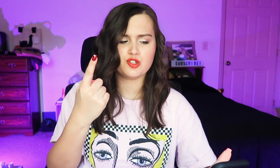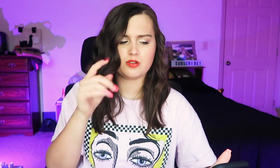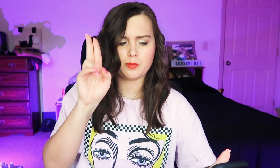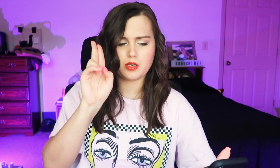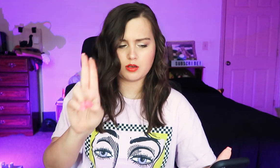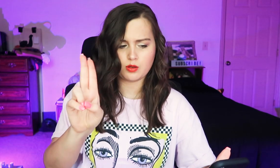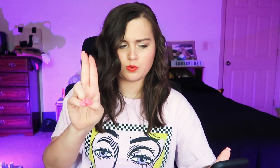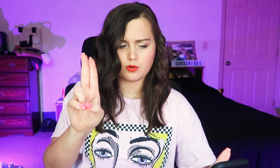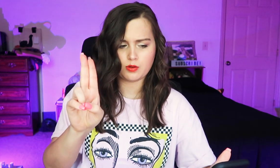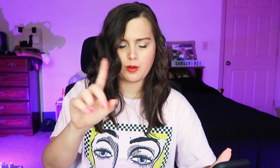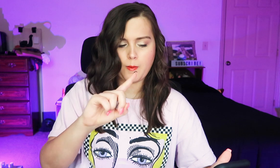it looks like it would be this.